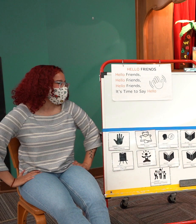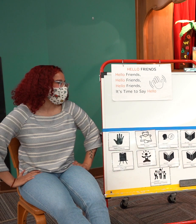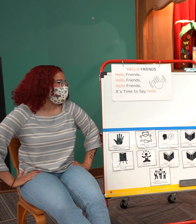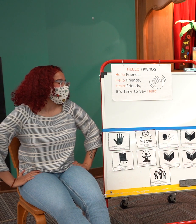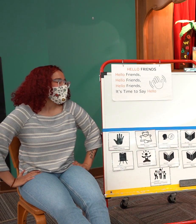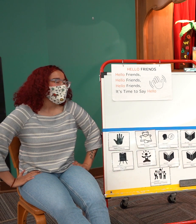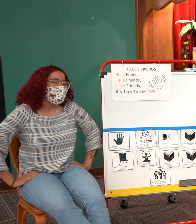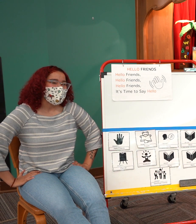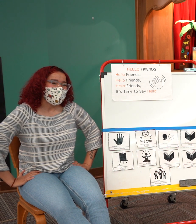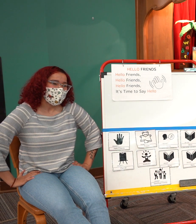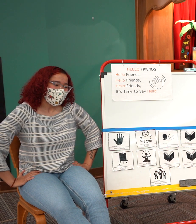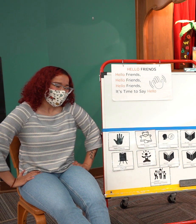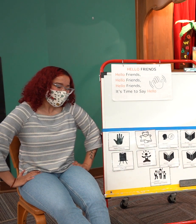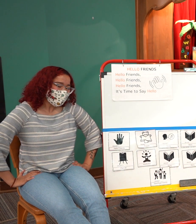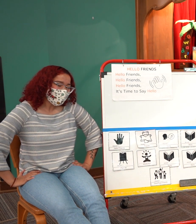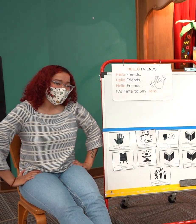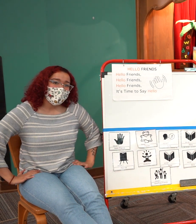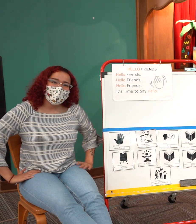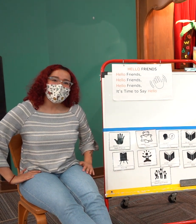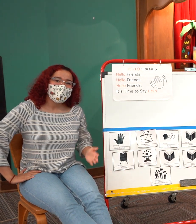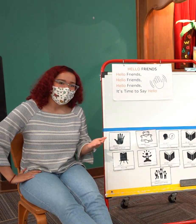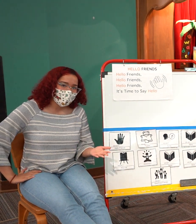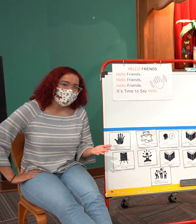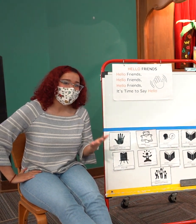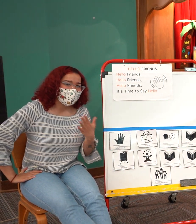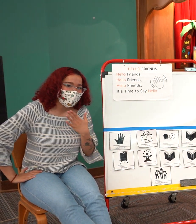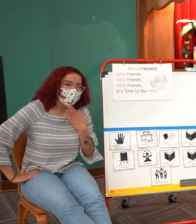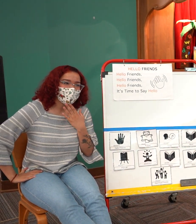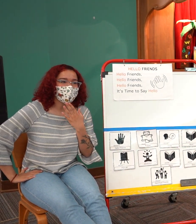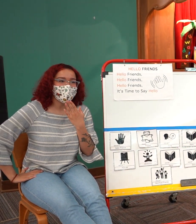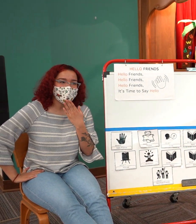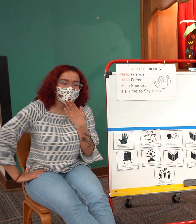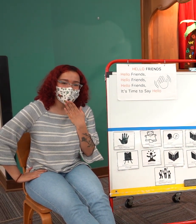And I think Ursa we're going to get back to the rest of our story time with the Mayor here since you've shared our Read Brave theme, so thank you for that.